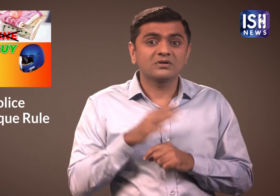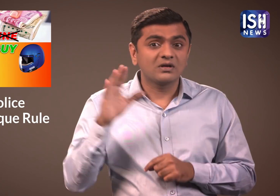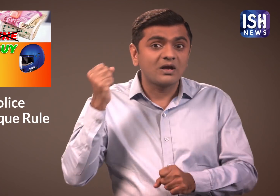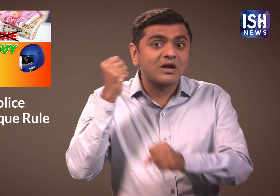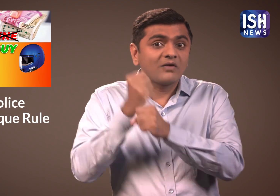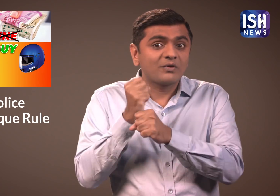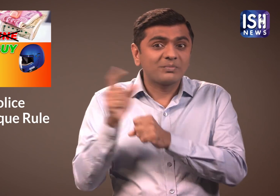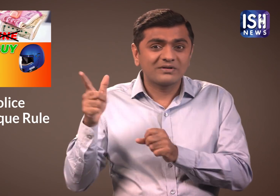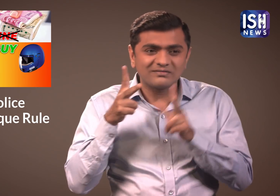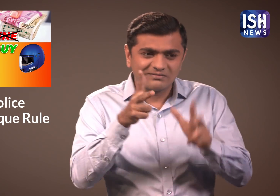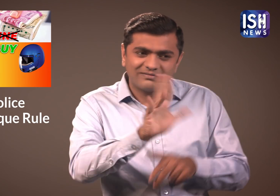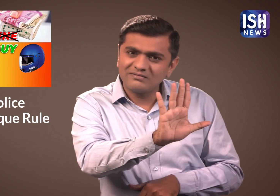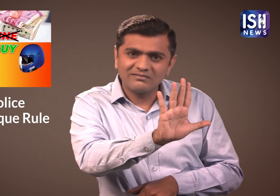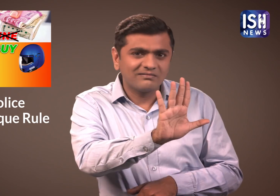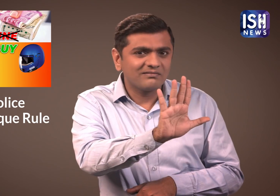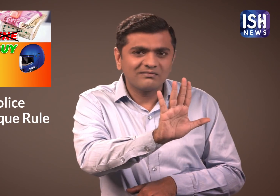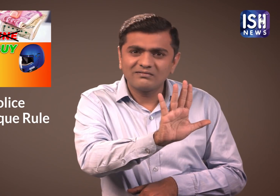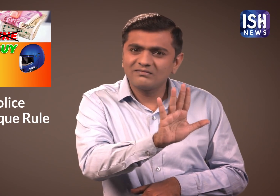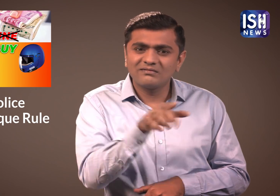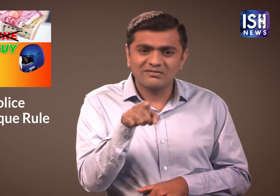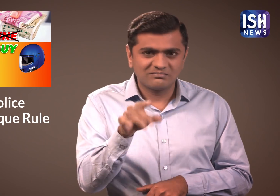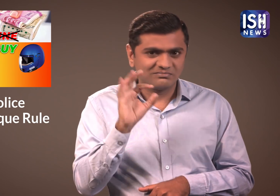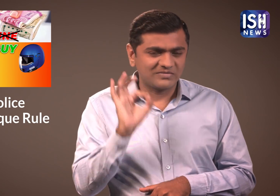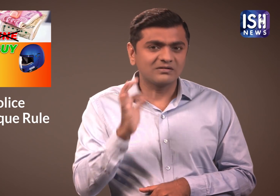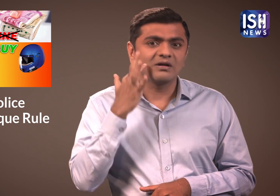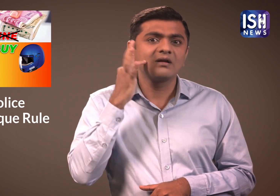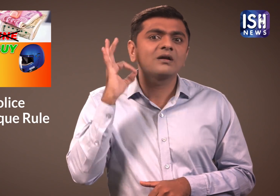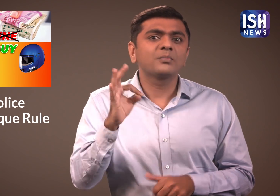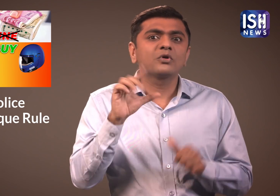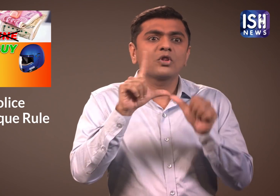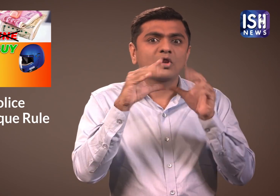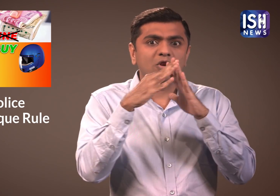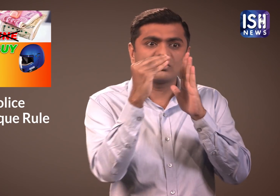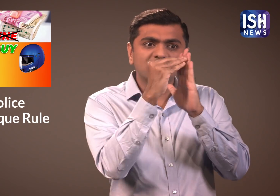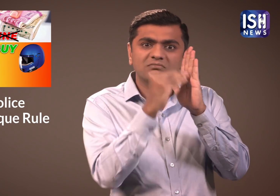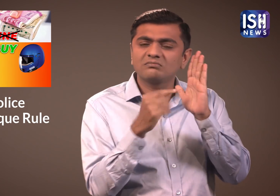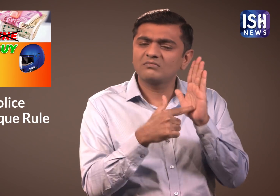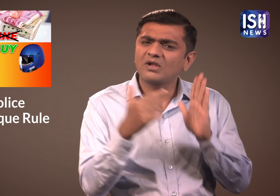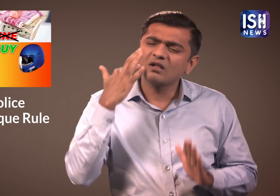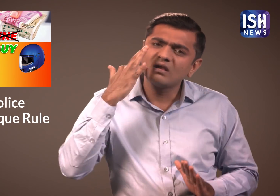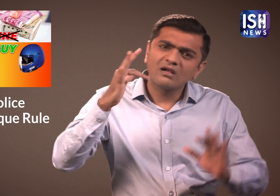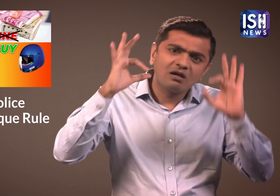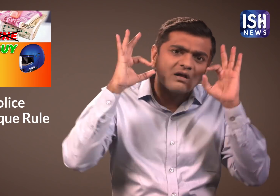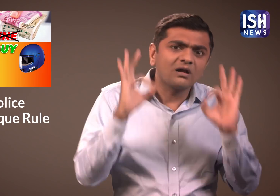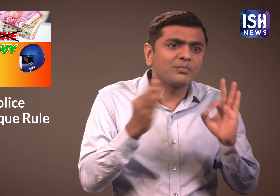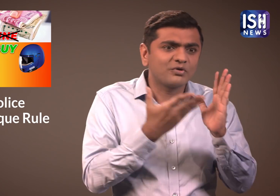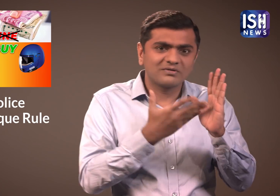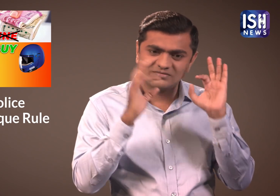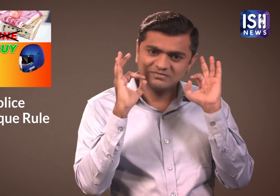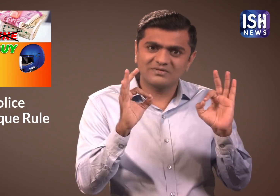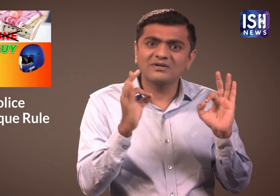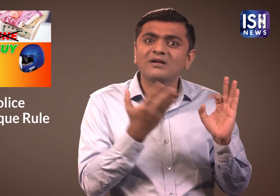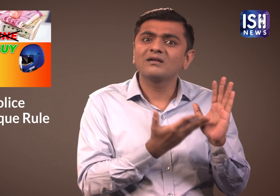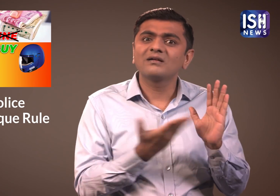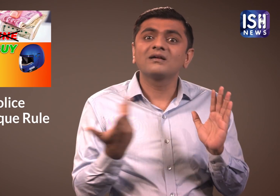But the government said that these laws are very important.